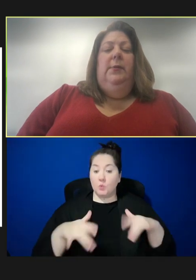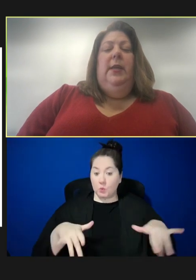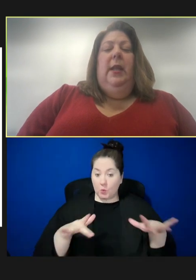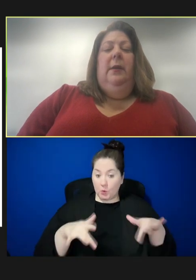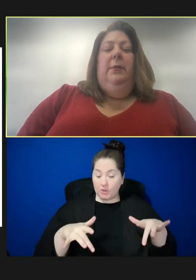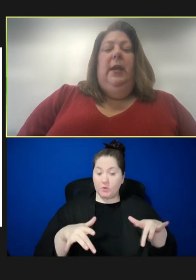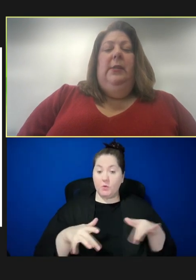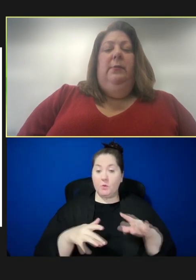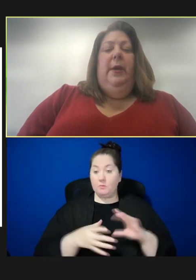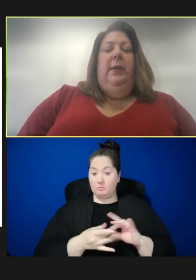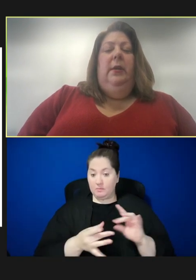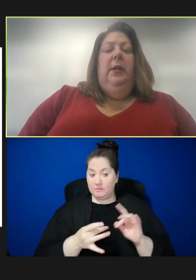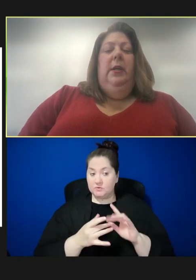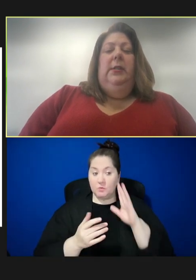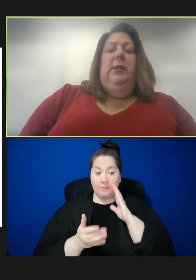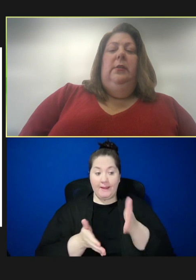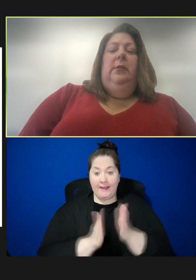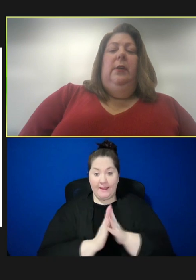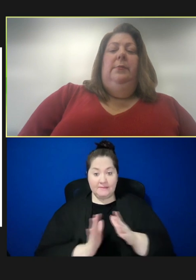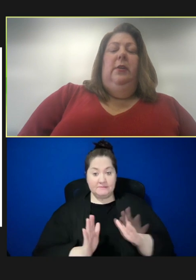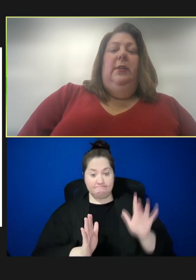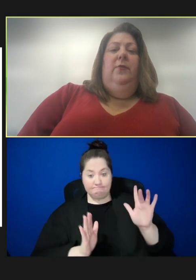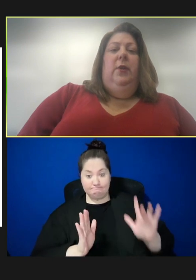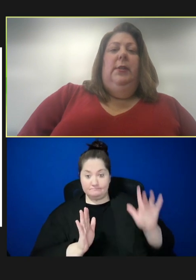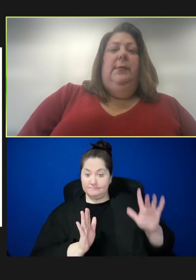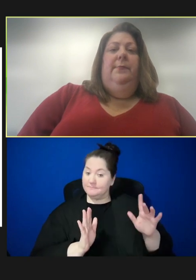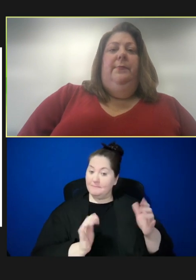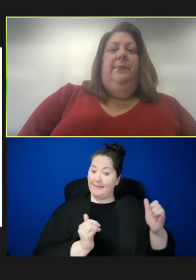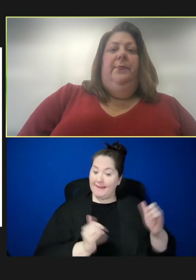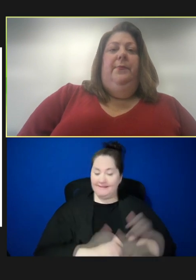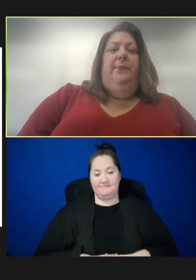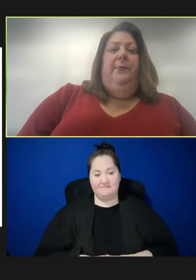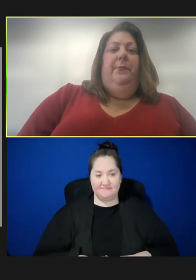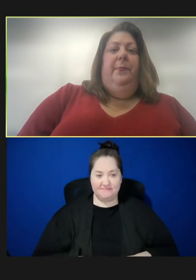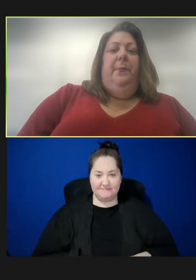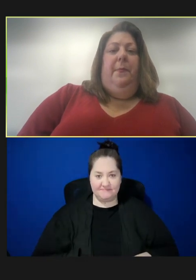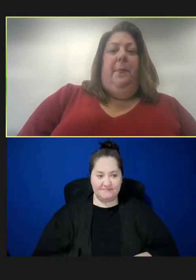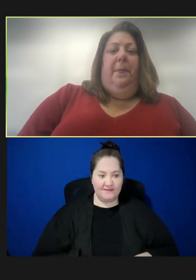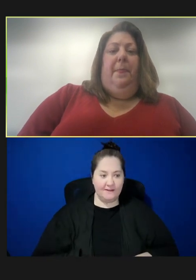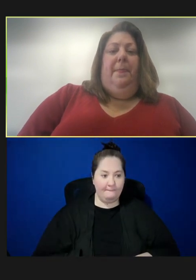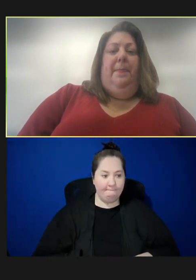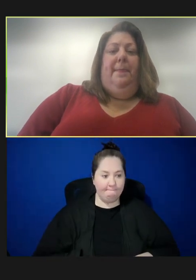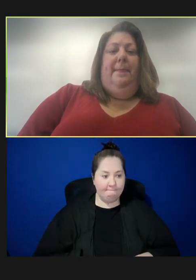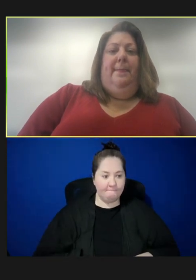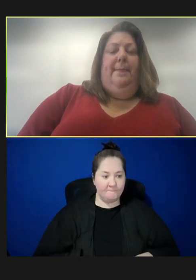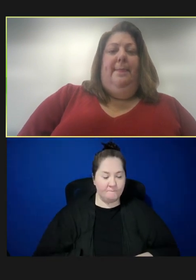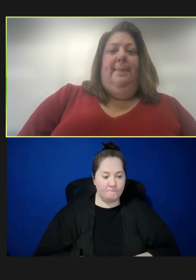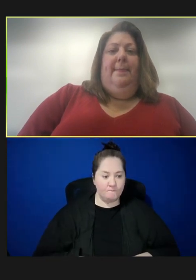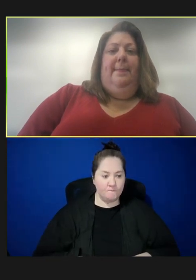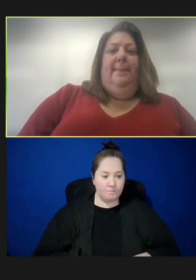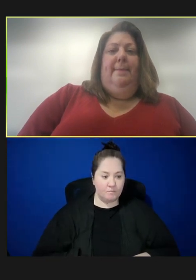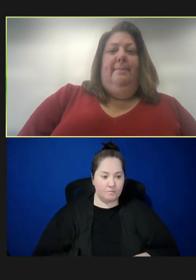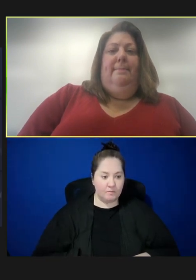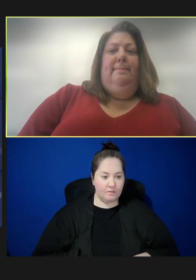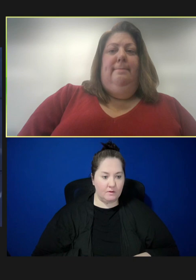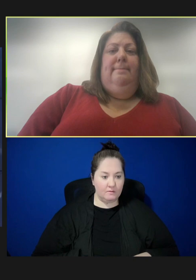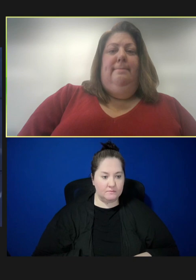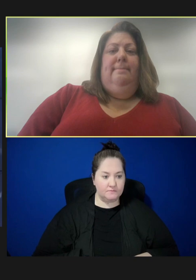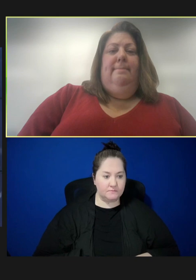with that, I'm going to ask Rebecca to start them for us.